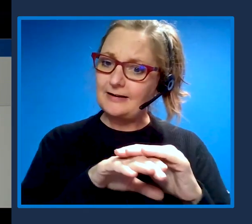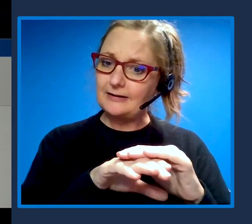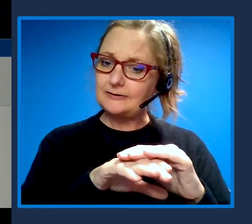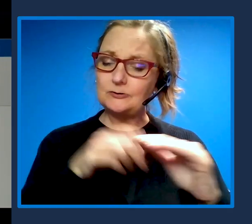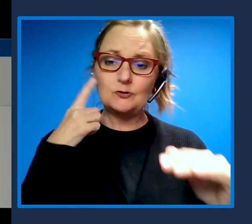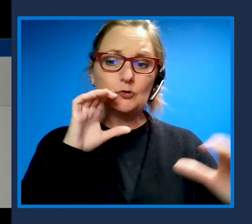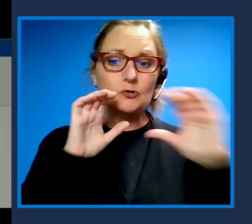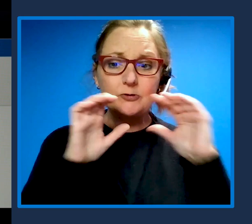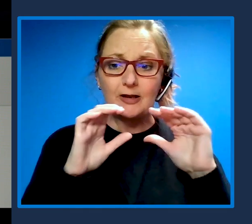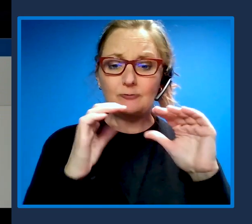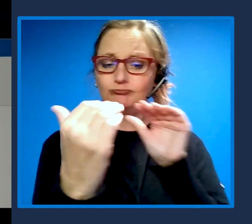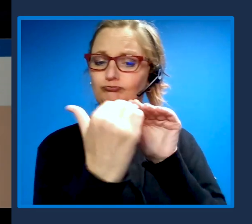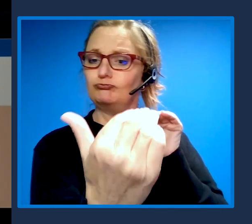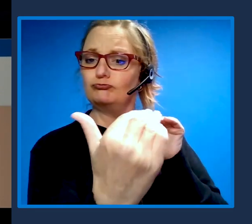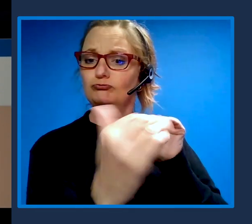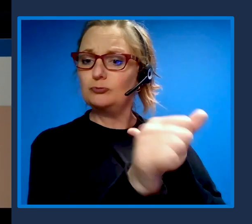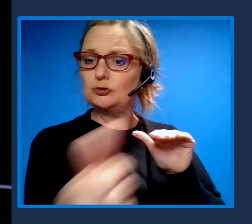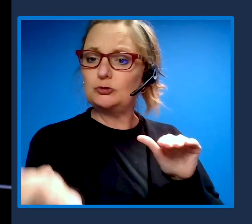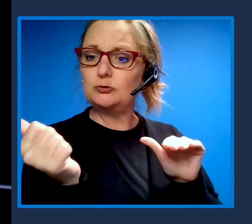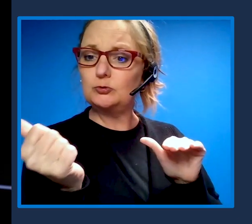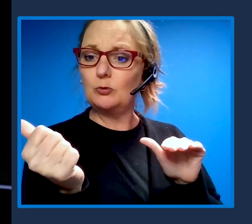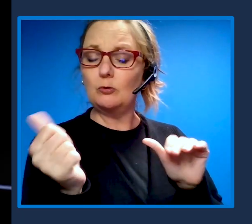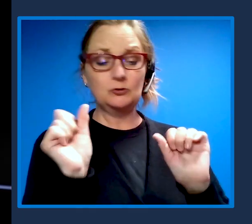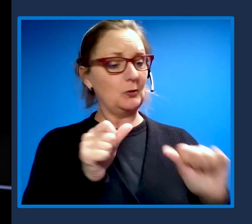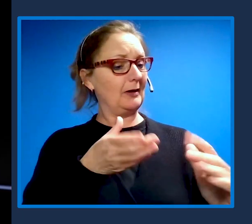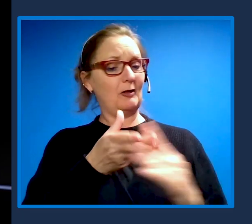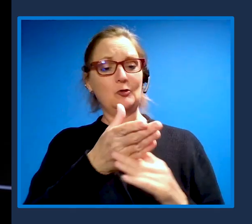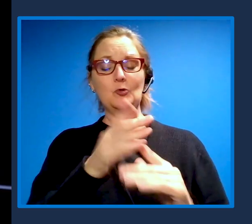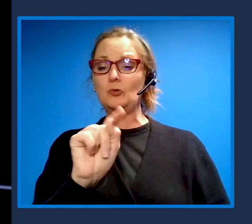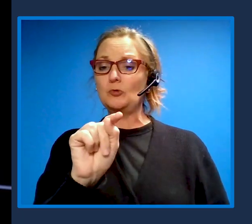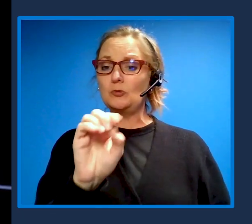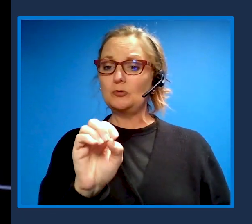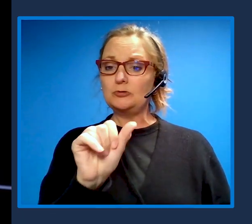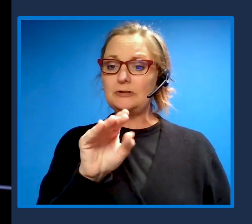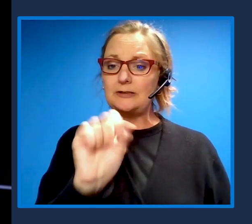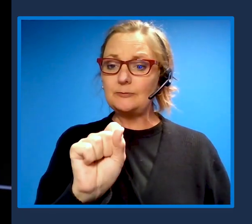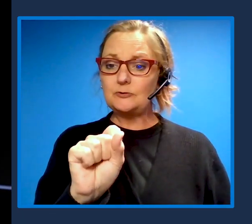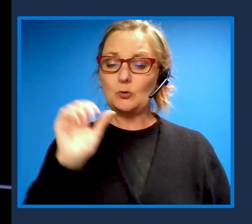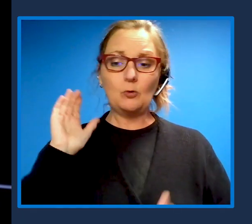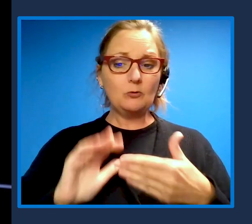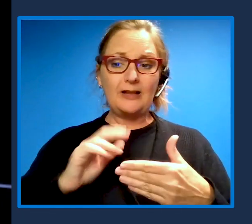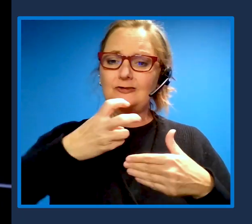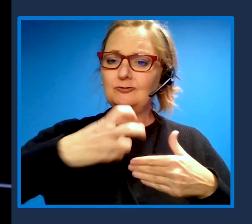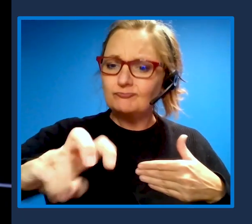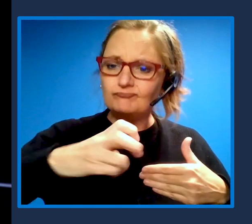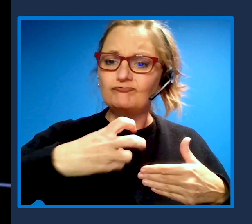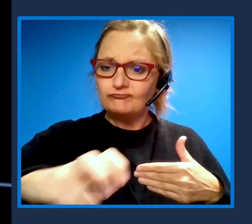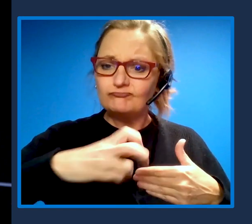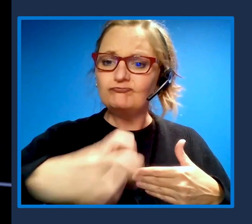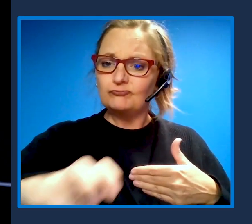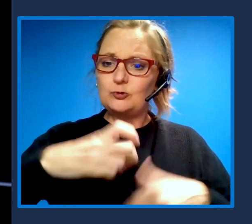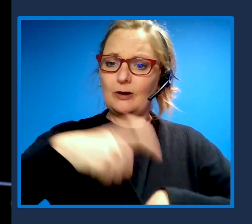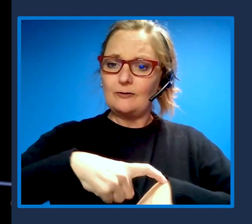Being able to talk through things like Teams reduces the amount of traveling time, reduces the environments that I have to be in.